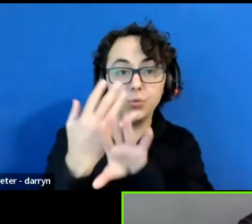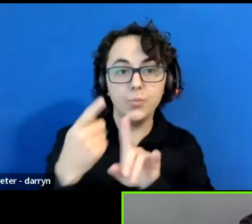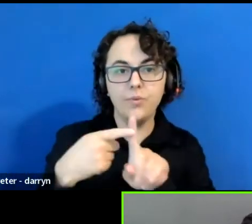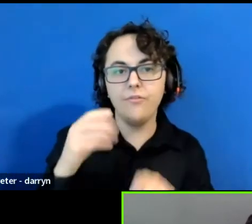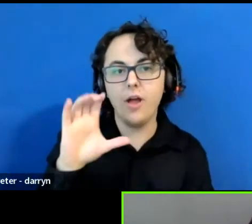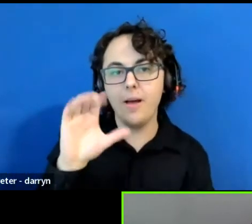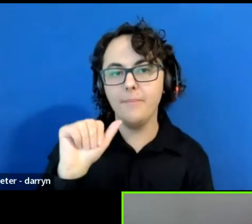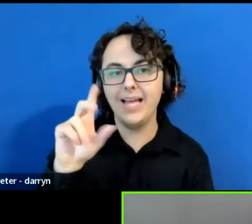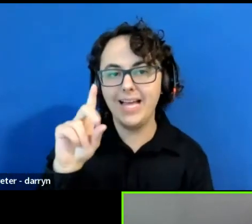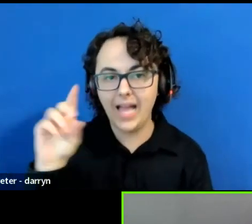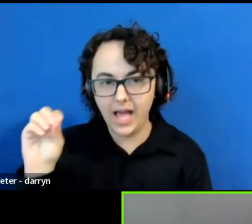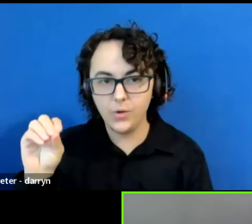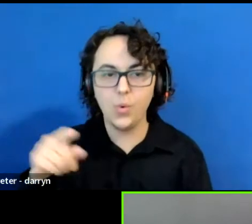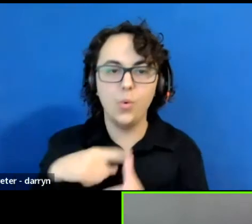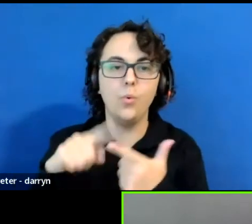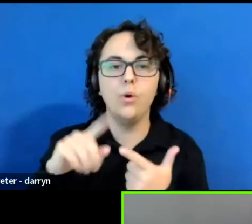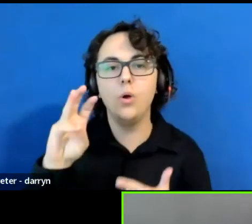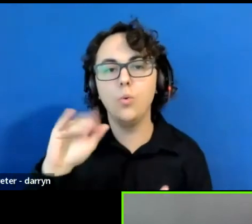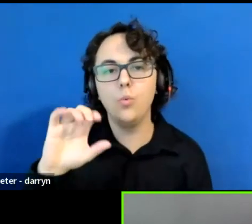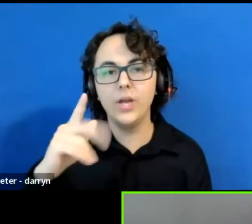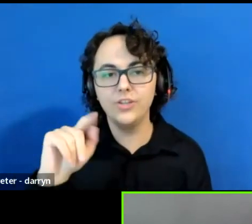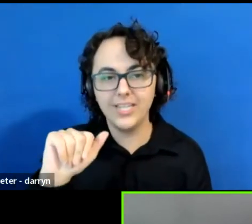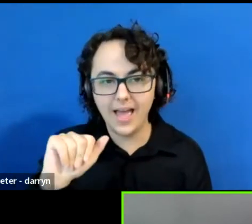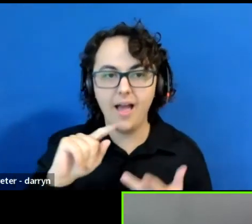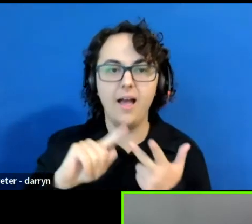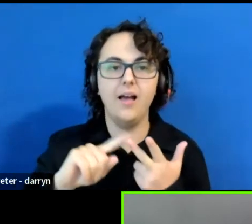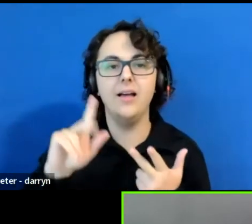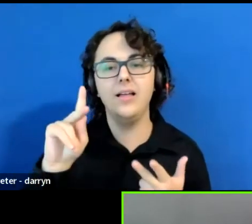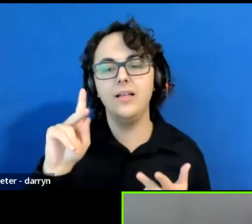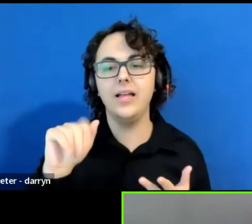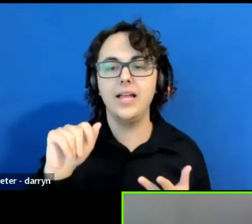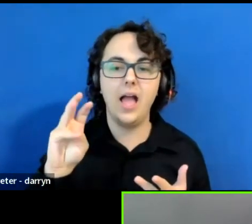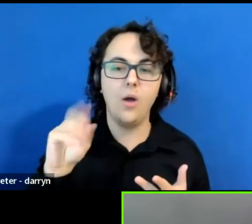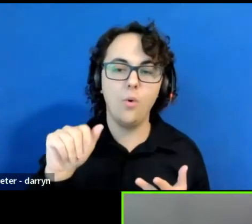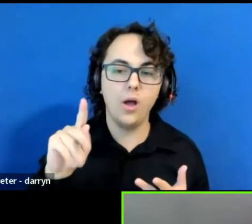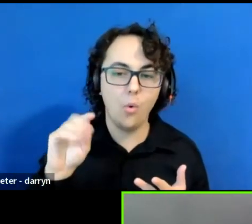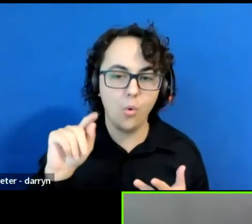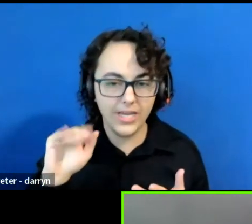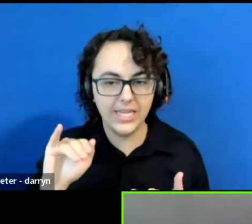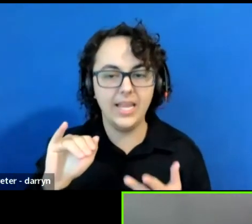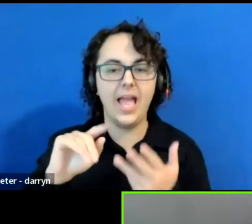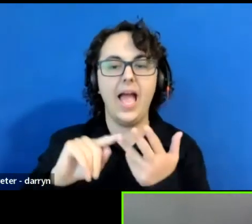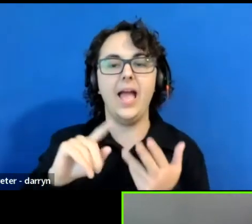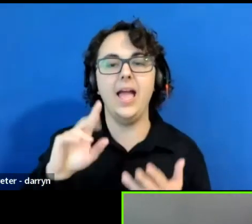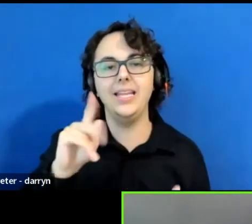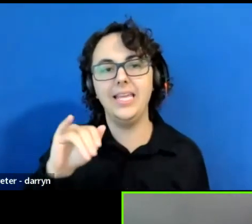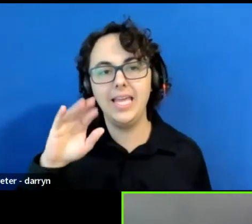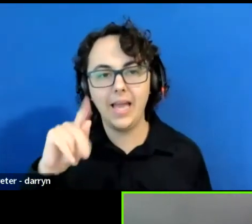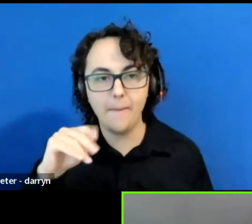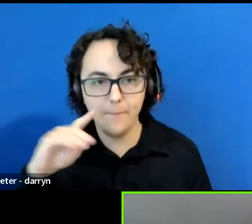Wichita, Tabakoni and Kickapoo peoples. We're also going to share a TCG's land acknowledgement